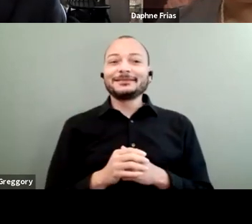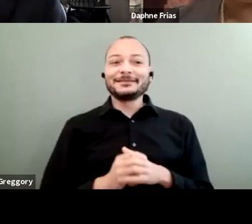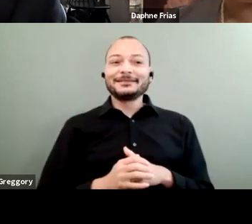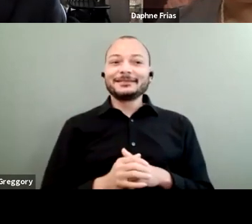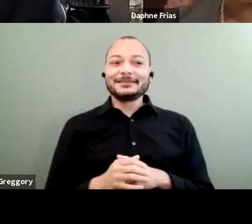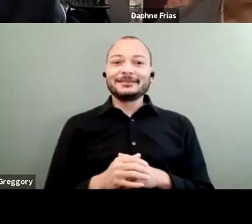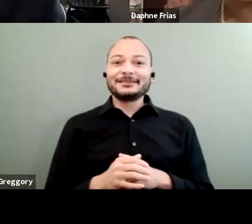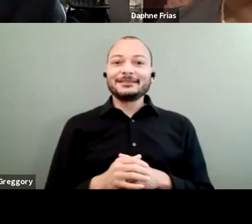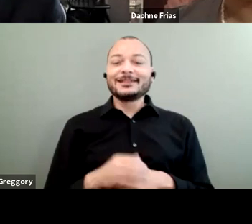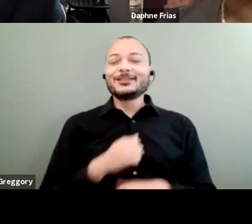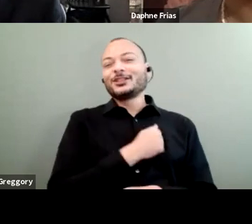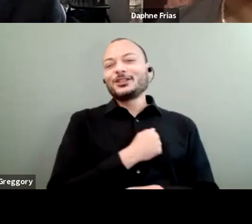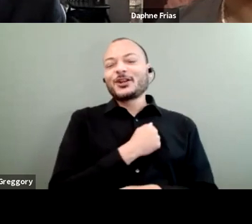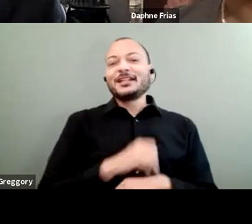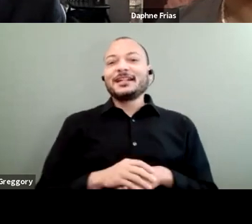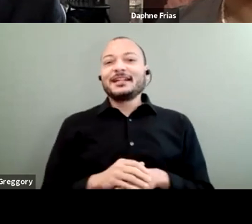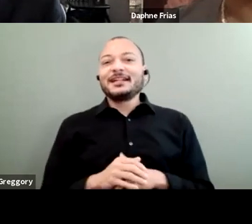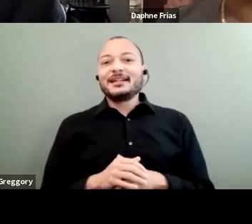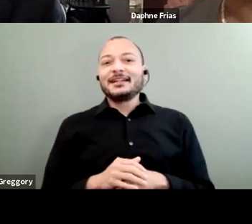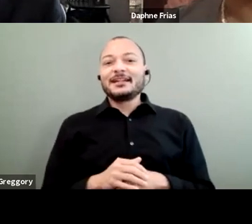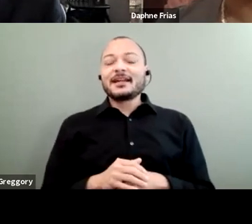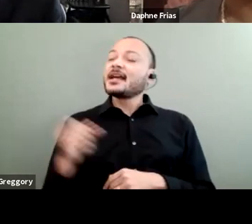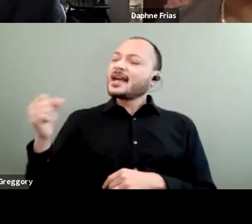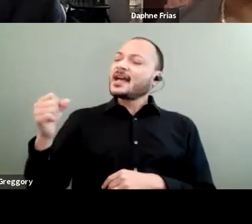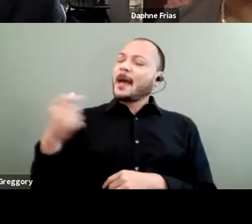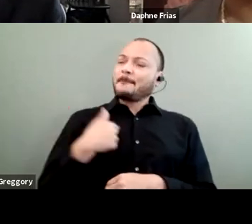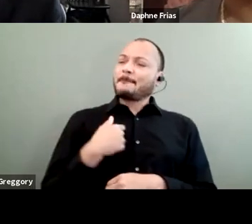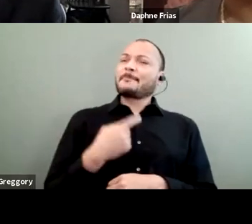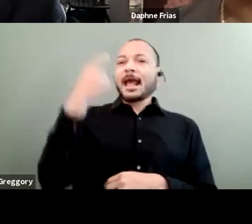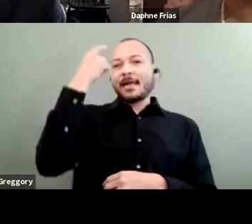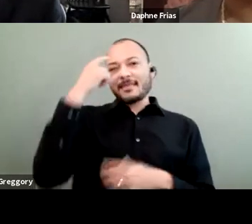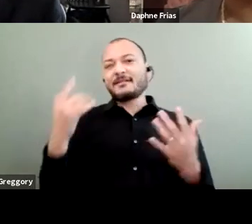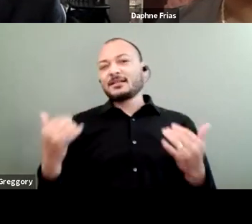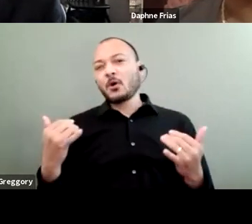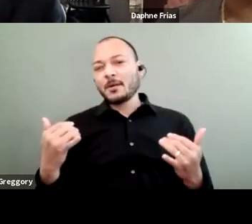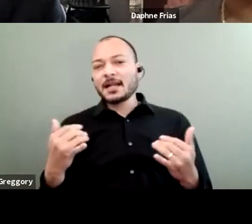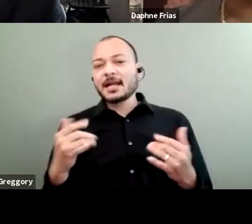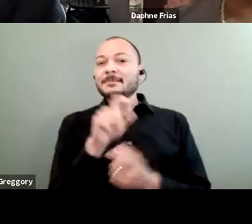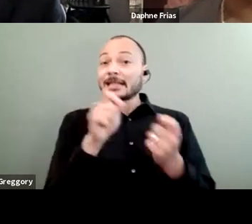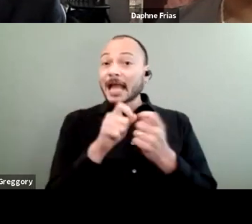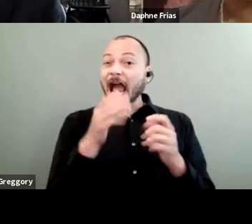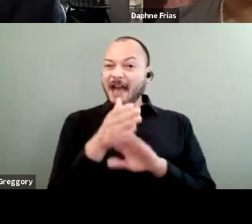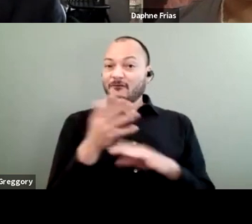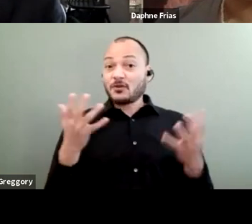Sorry. Yeah, I think that at this point, and particularly, after what has happened during 2021,